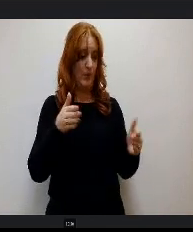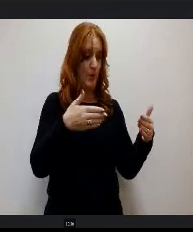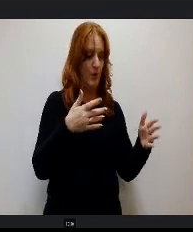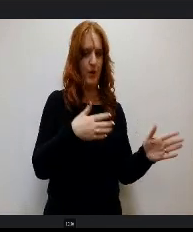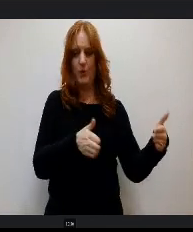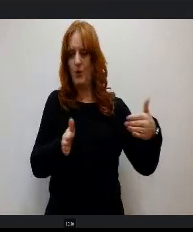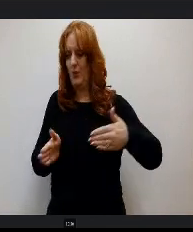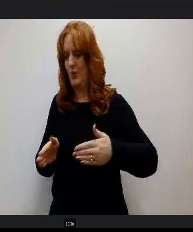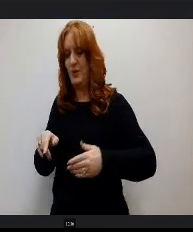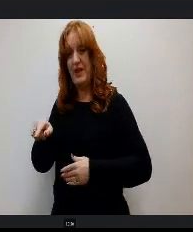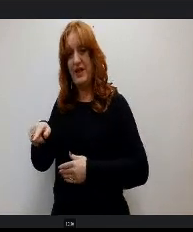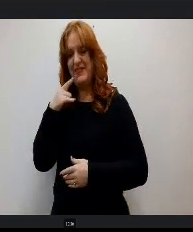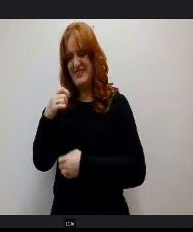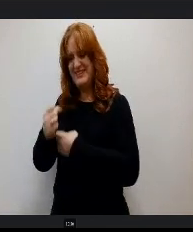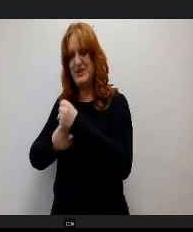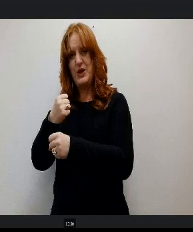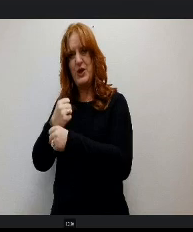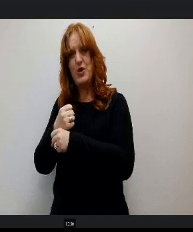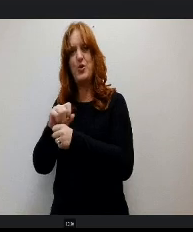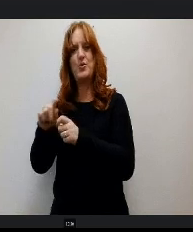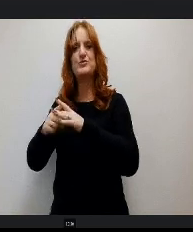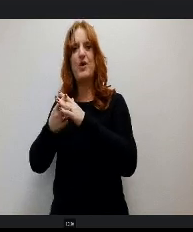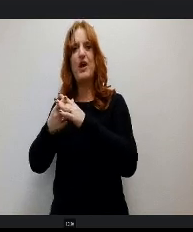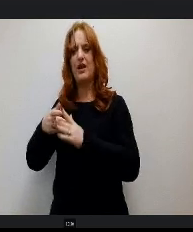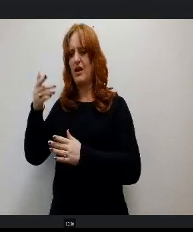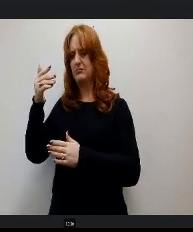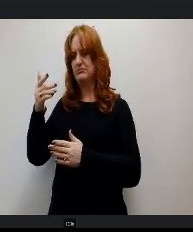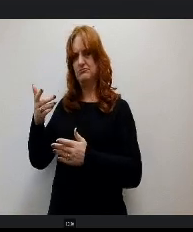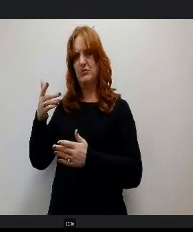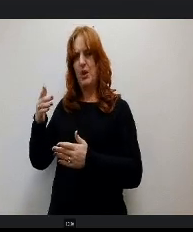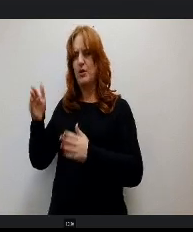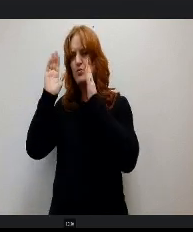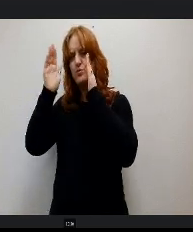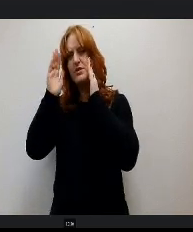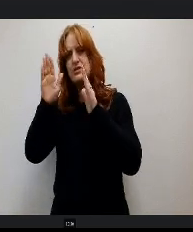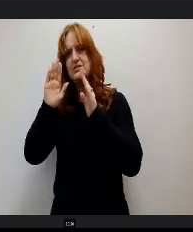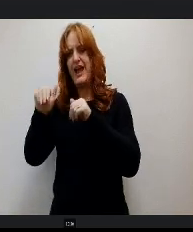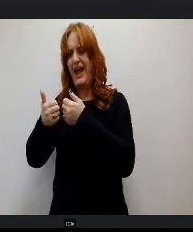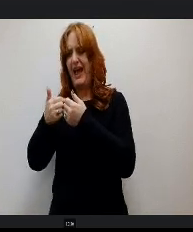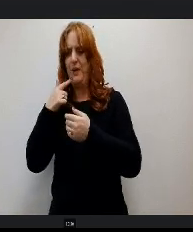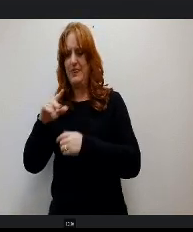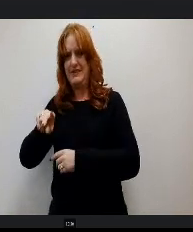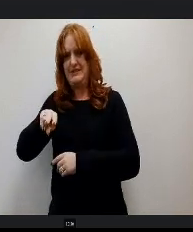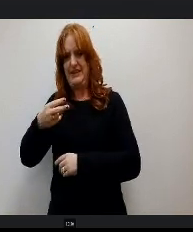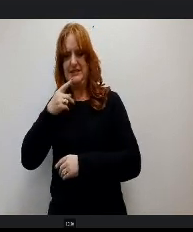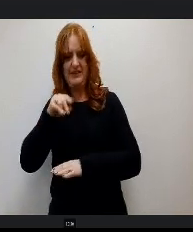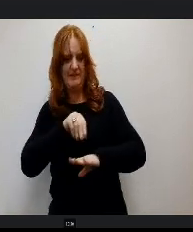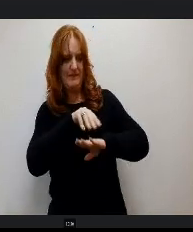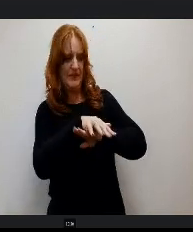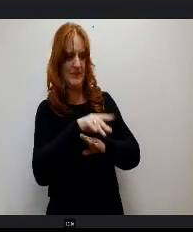This year we built an awareness of how dyslexia effects students at our school and our school community we've come to